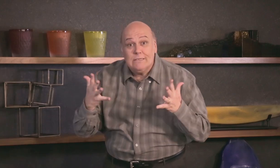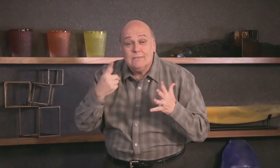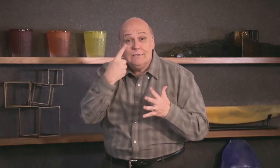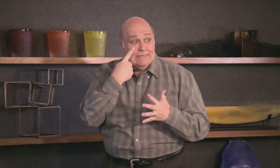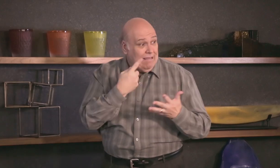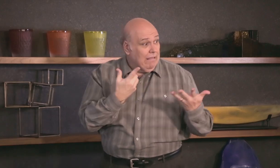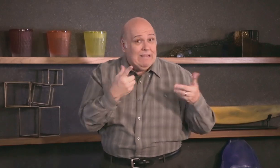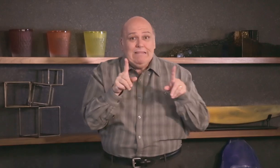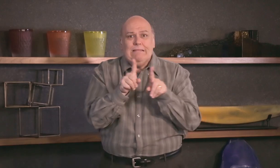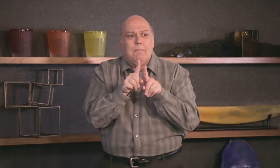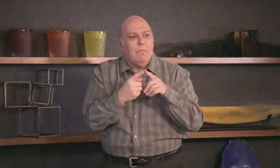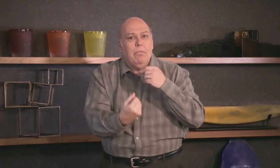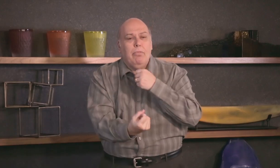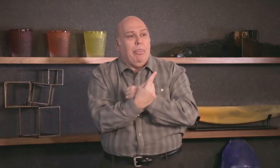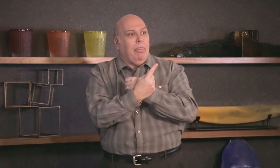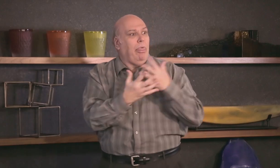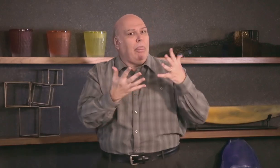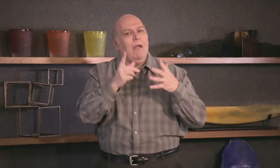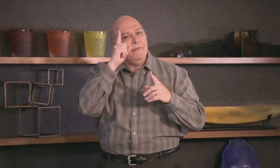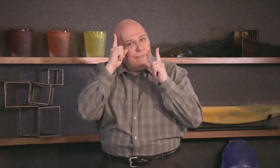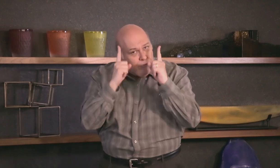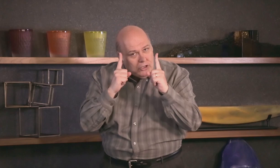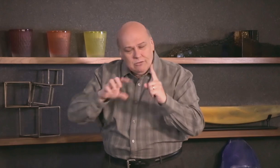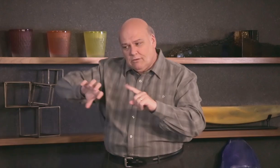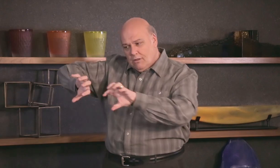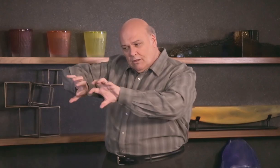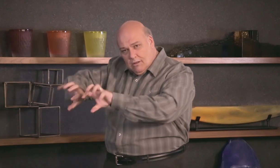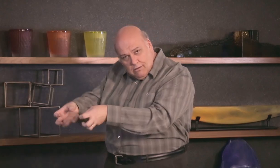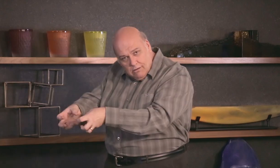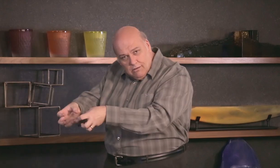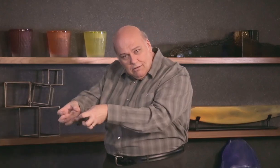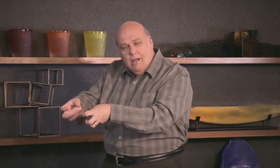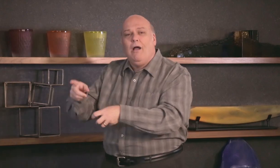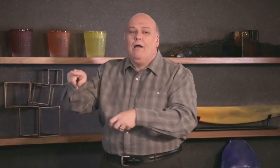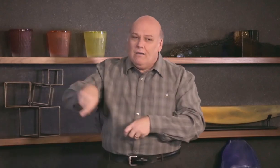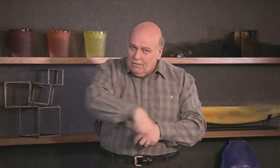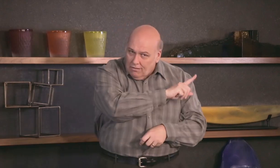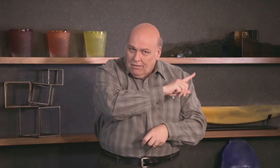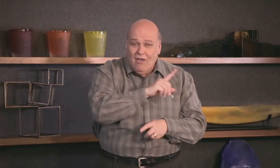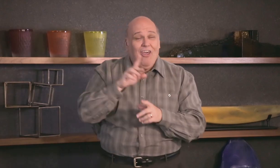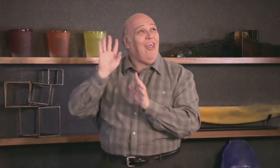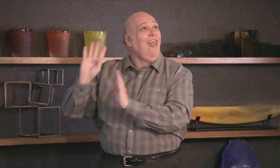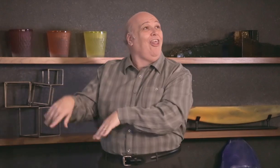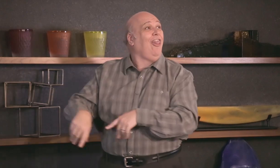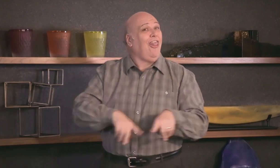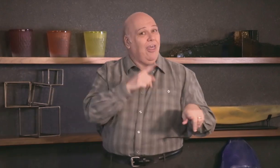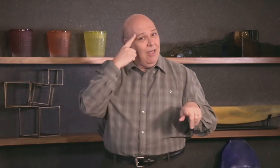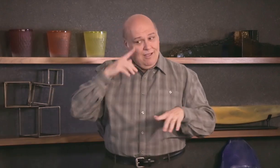it from happening... always first, turn the water off before you go. Don't walk away and